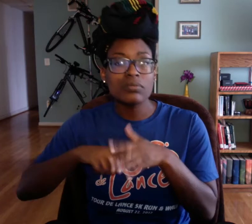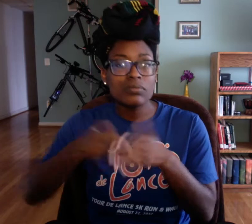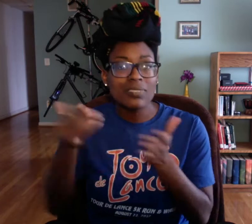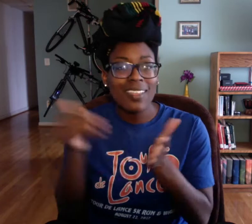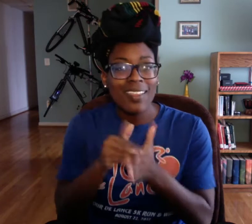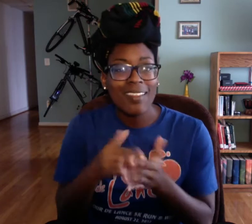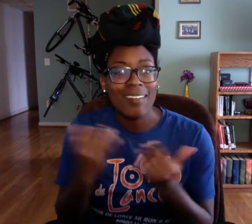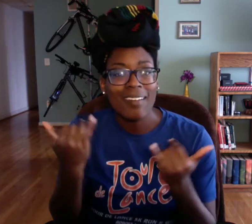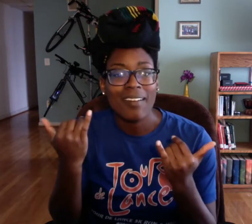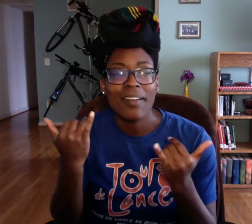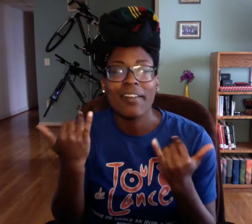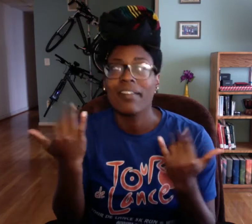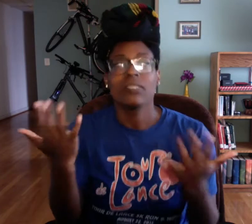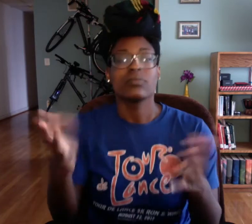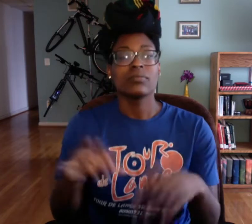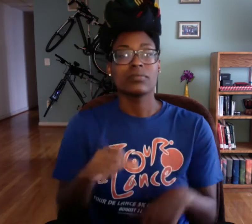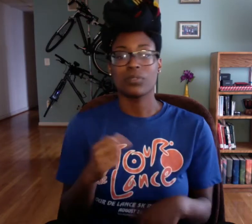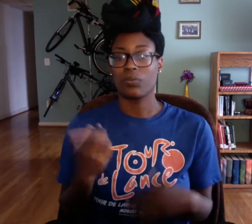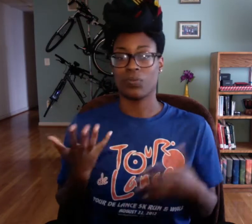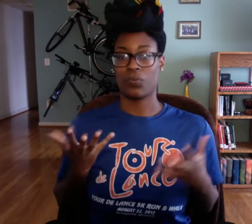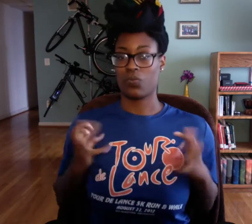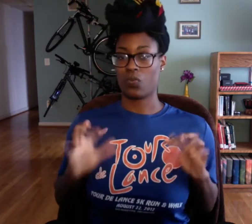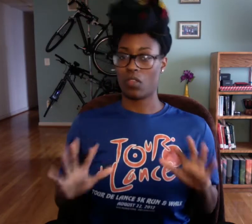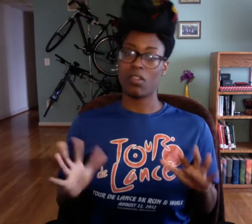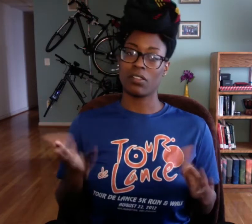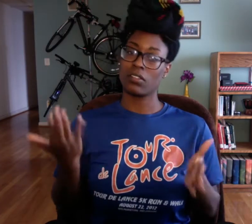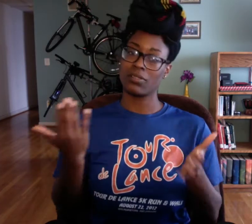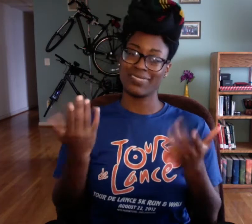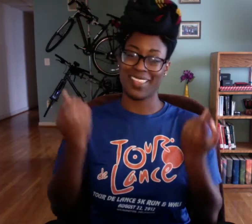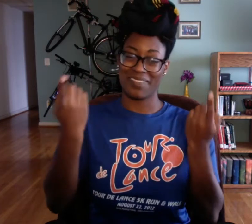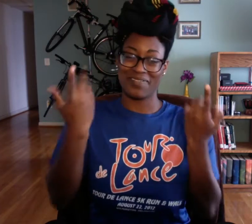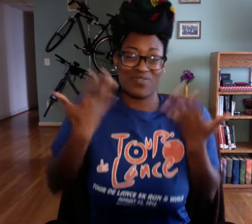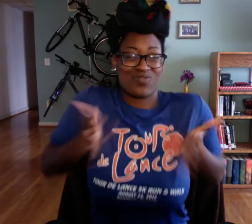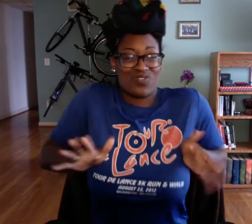You know, or I react to it and sign something wrong then have to start over.